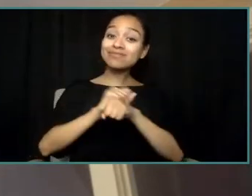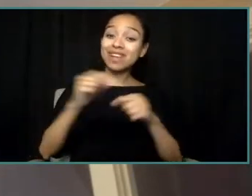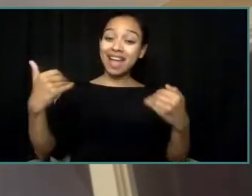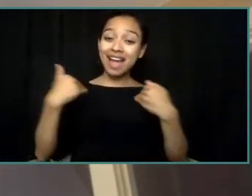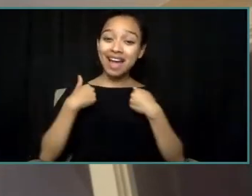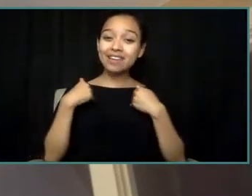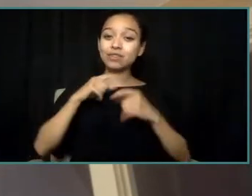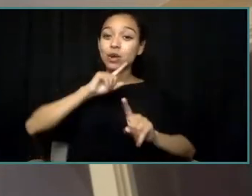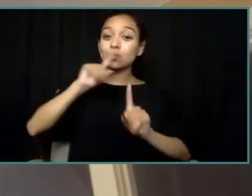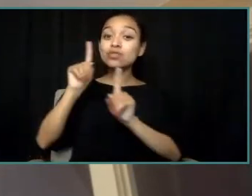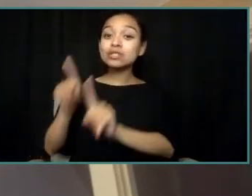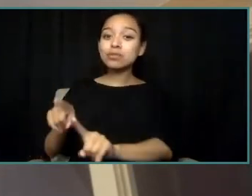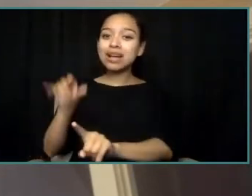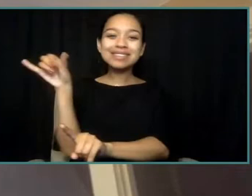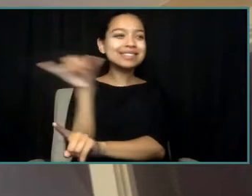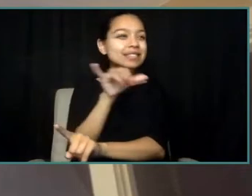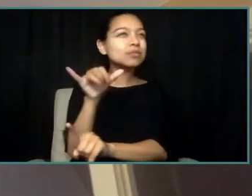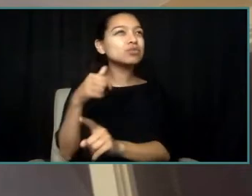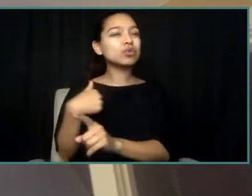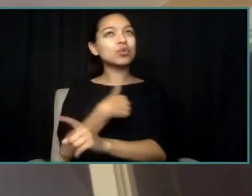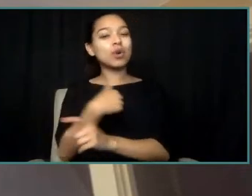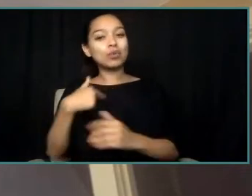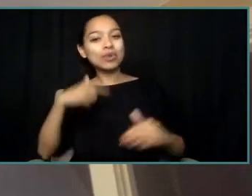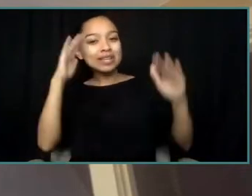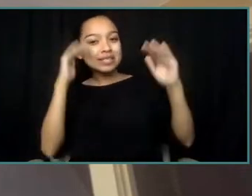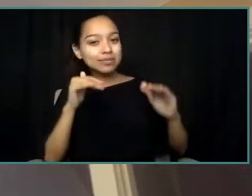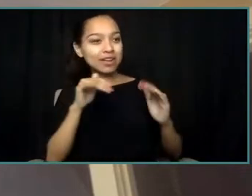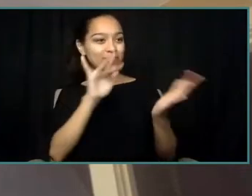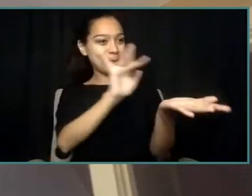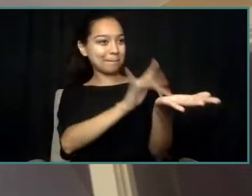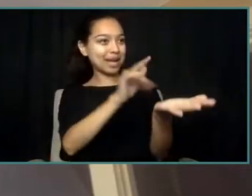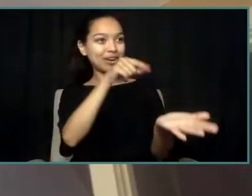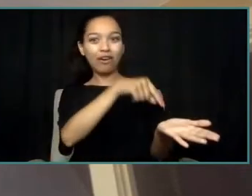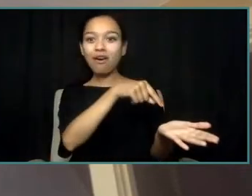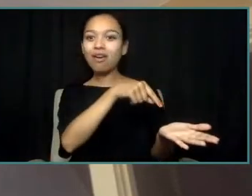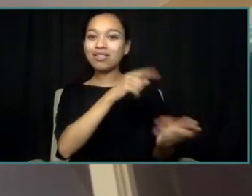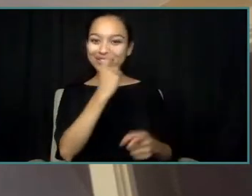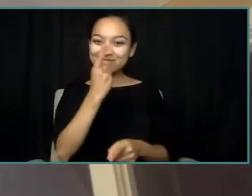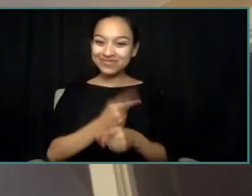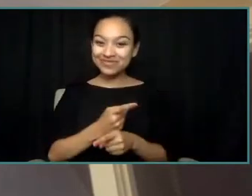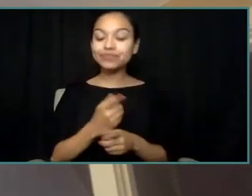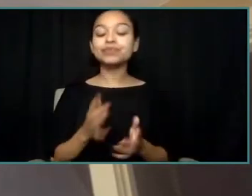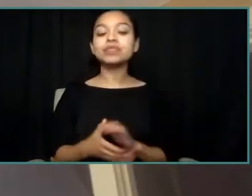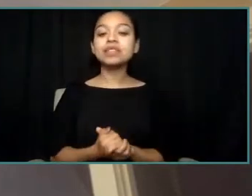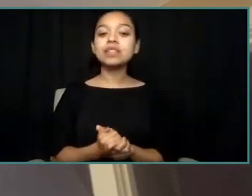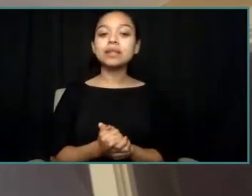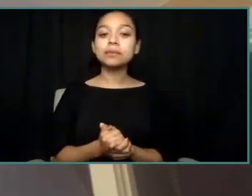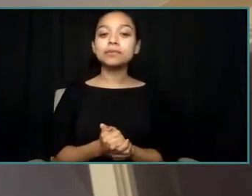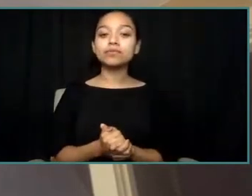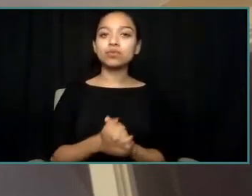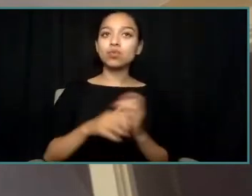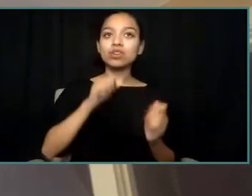similar to what we would see from a medical side. We don't just send just the fire department.